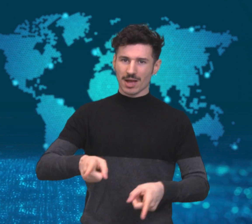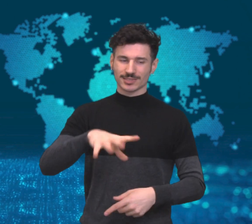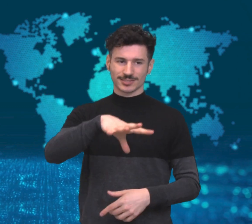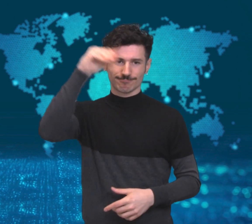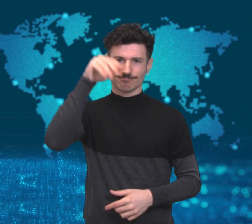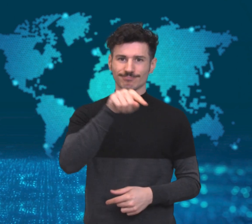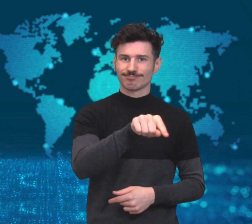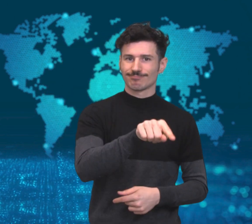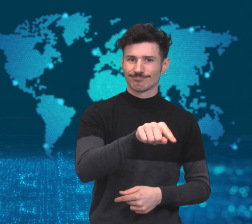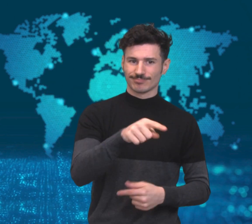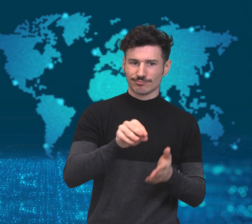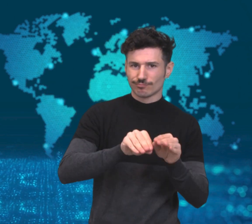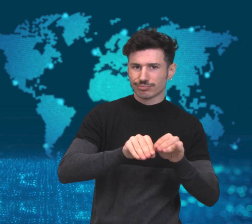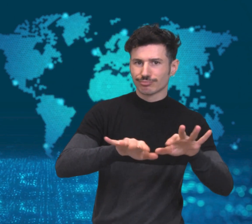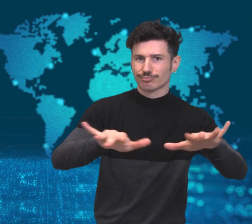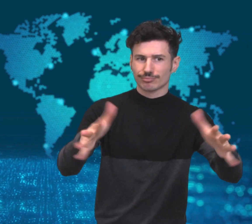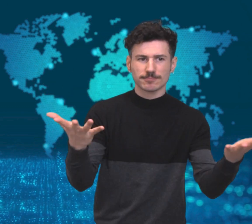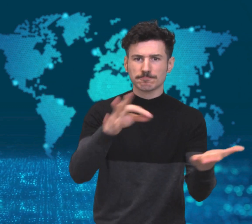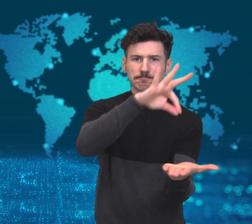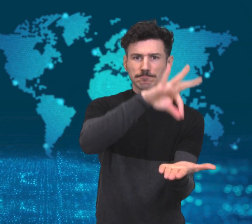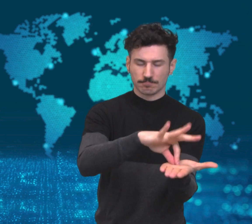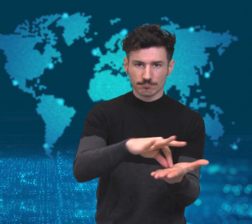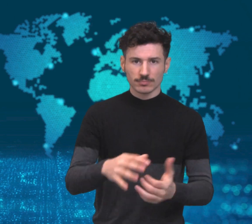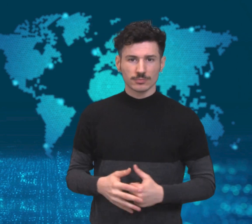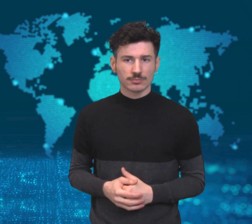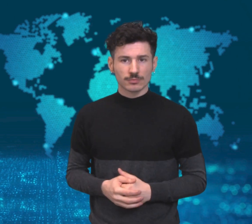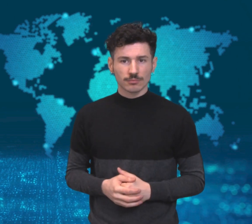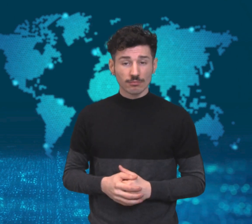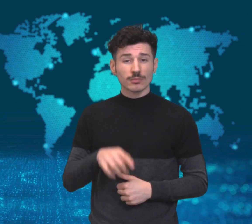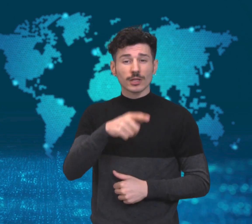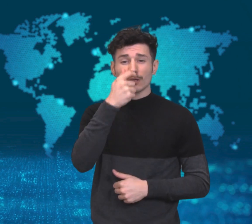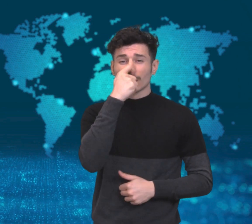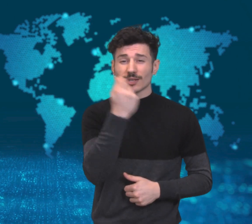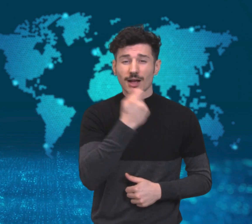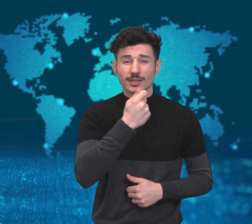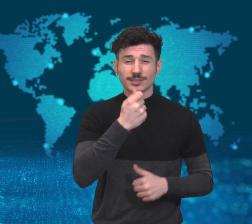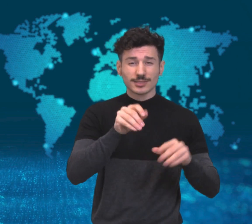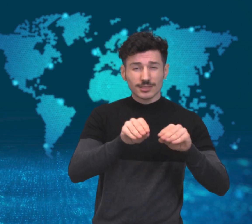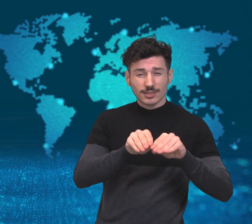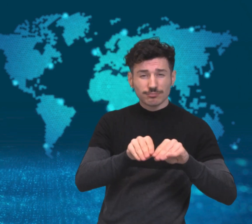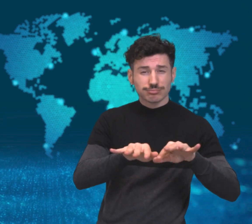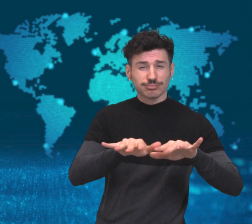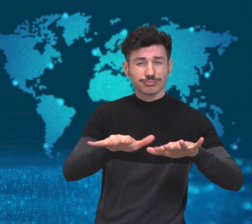protesters demanded the government to find its source.